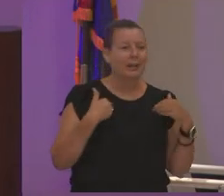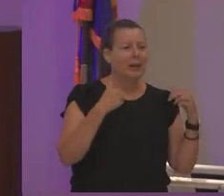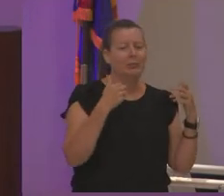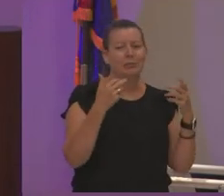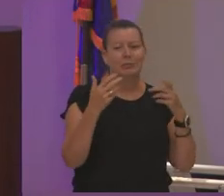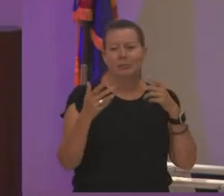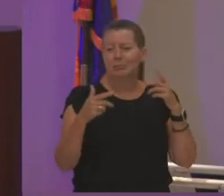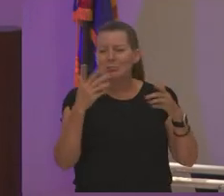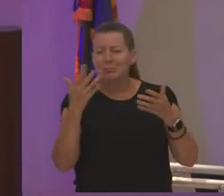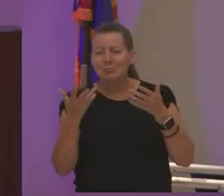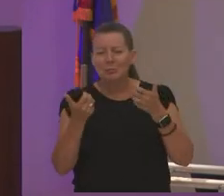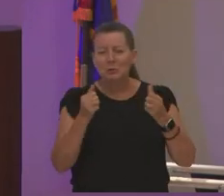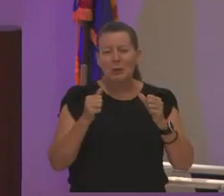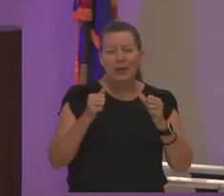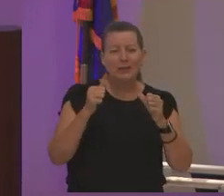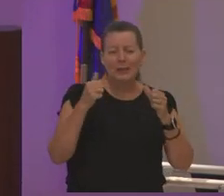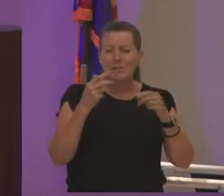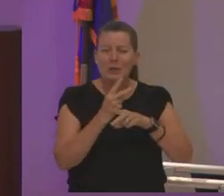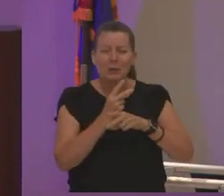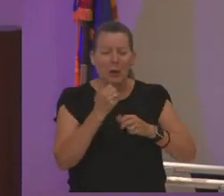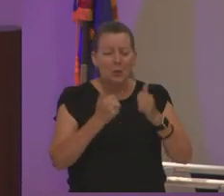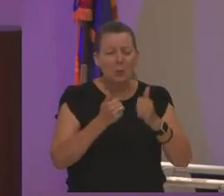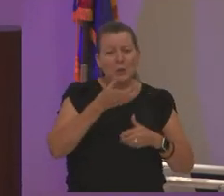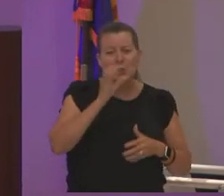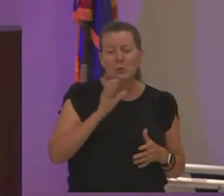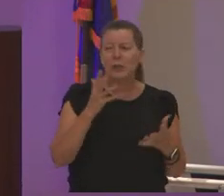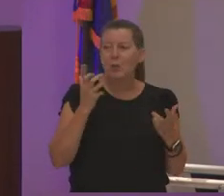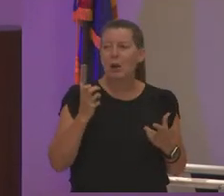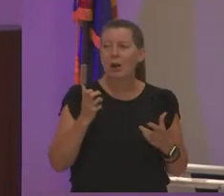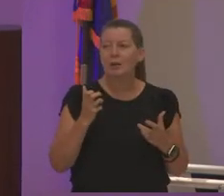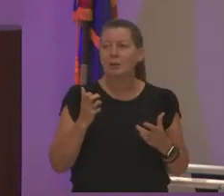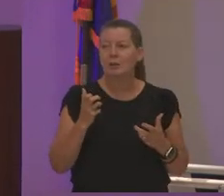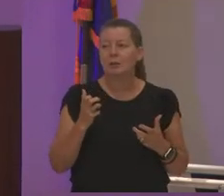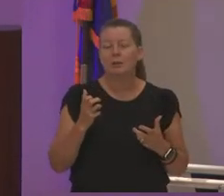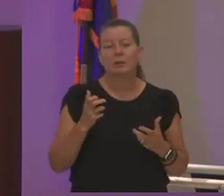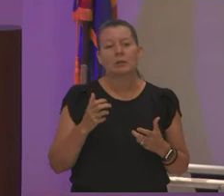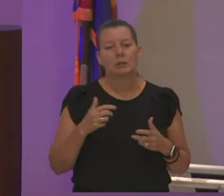we wanted and so she said i'm sorry you guys i'm a little distracted i said why are you distracted